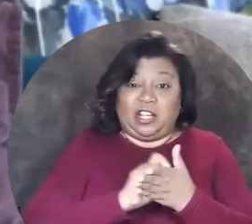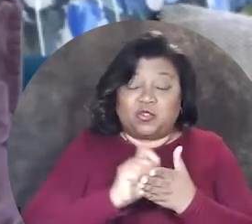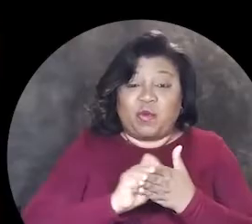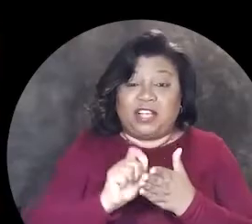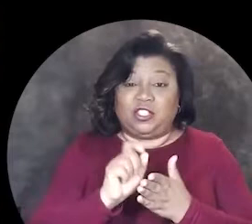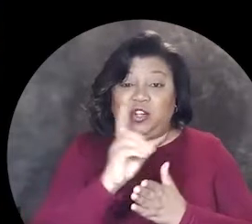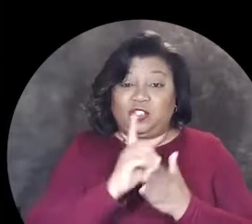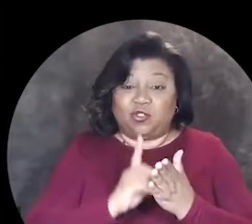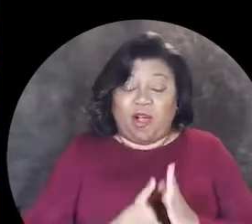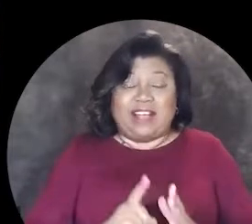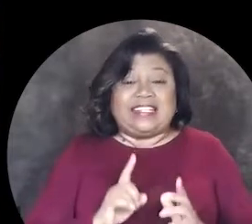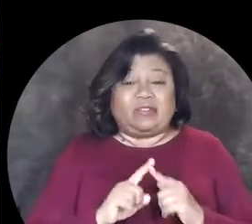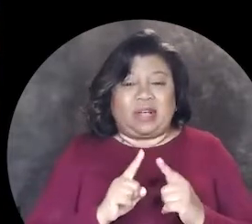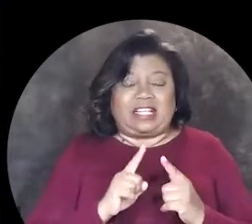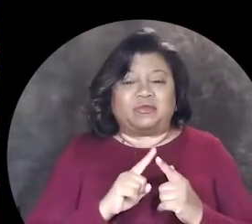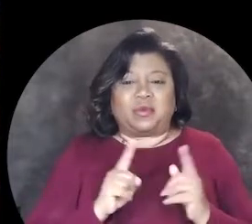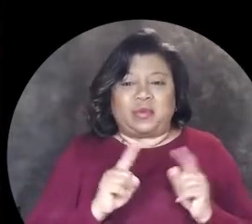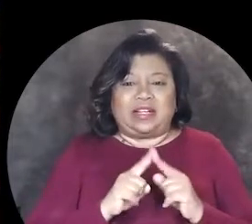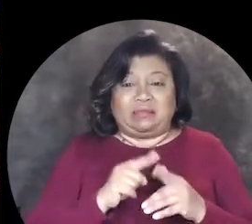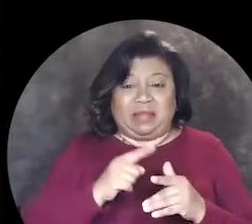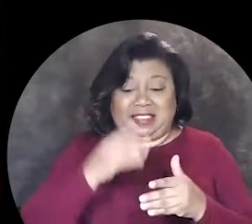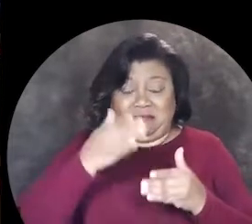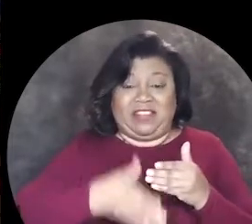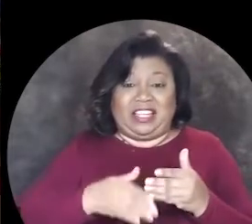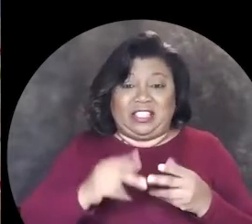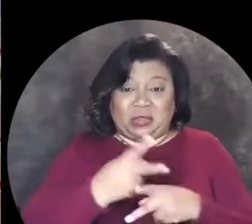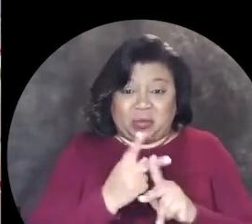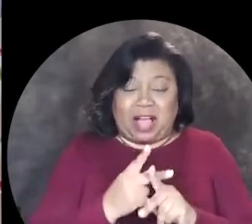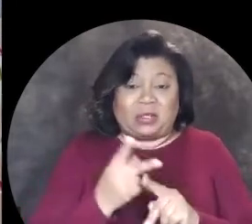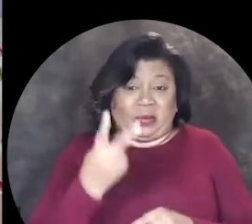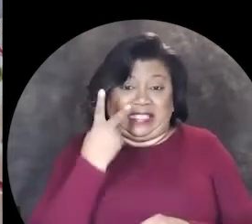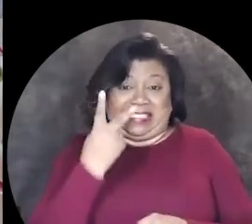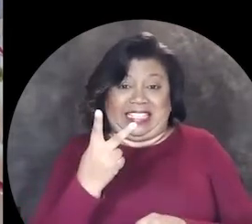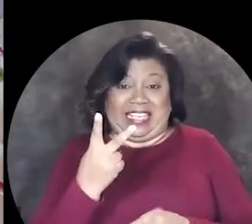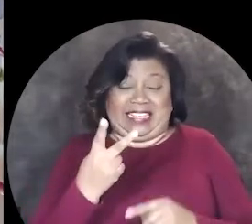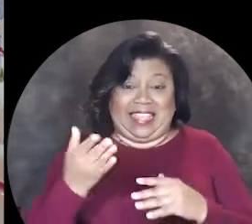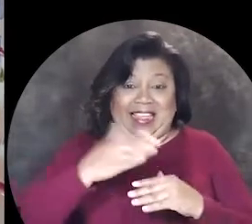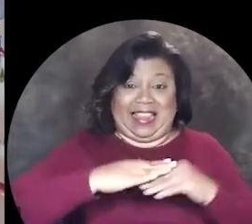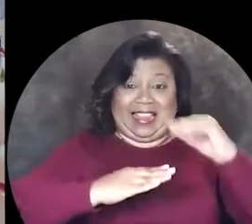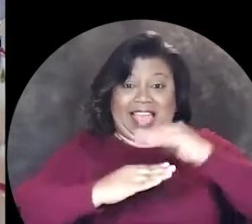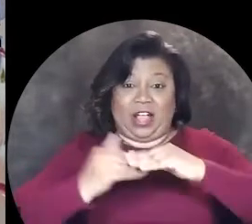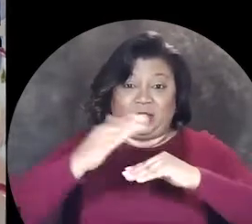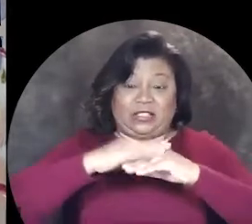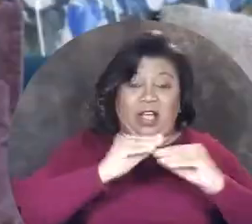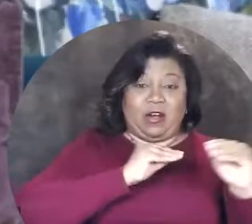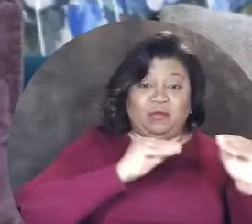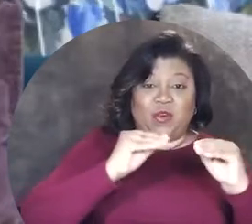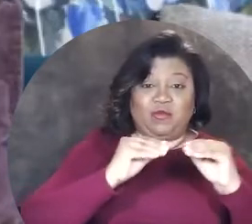sketches or drawings, hopefully the finished product you can see these layers of movement